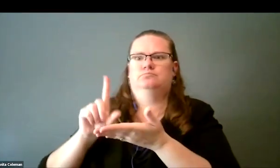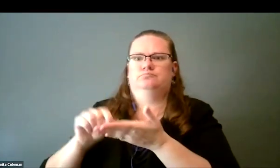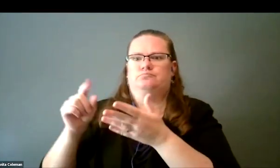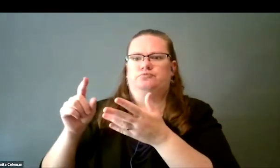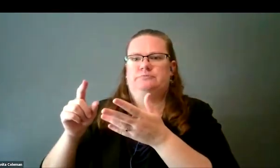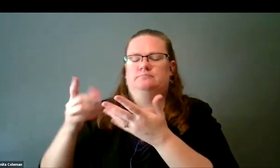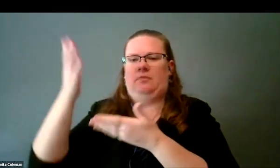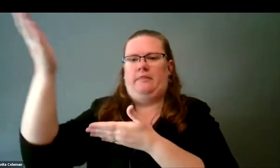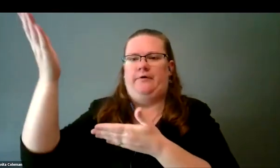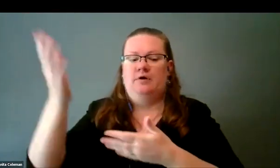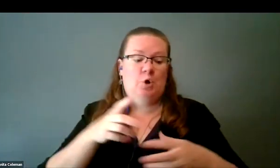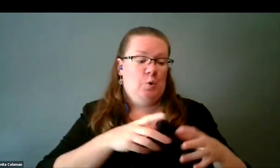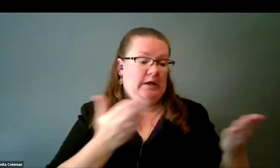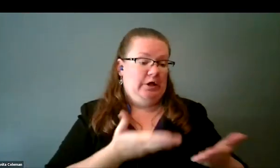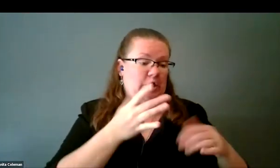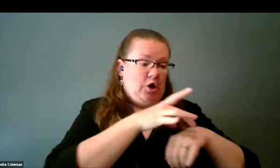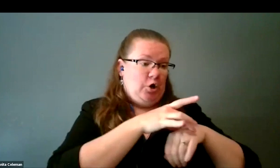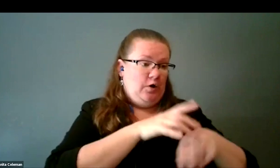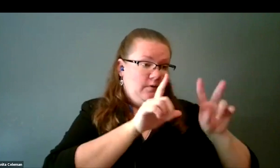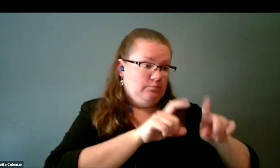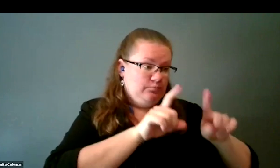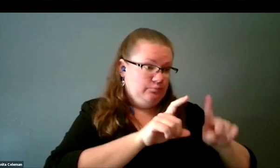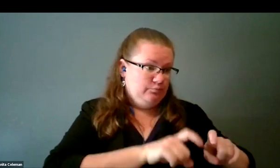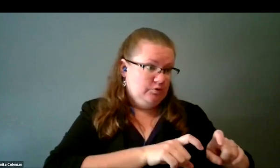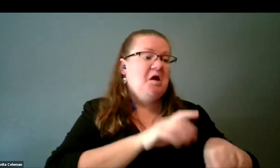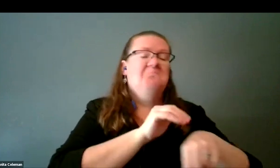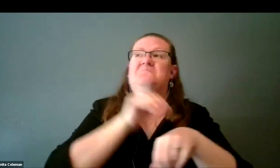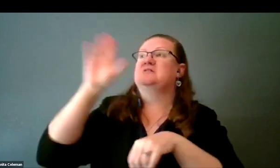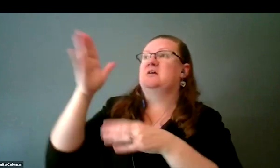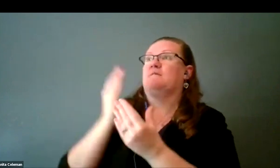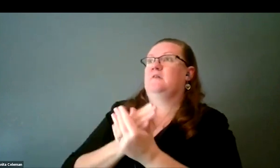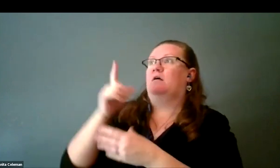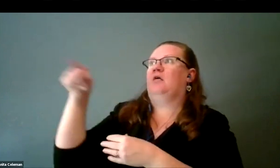They test it on the ground, then they upload the file. Astronaut needs a wrench, they've done that.